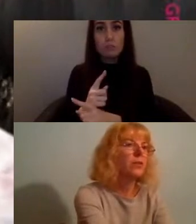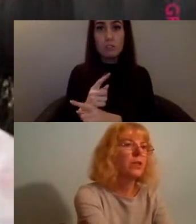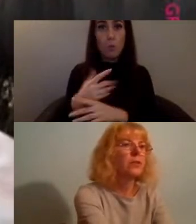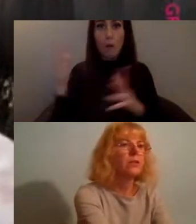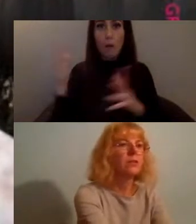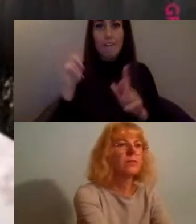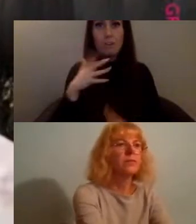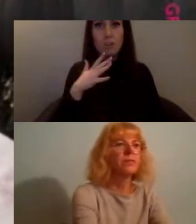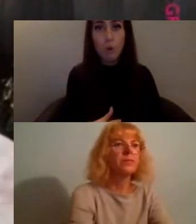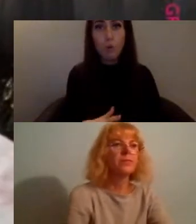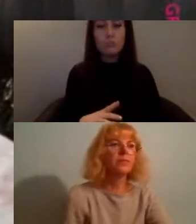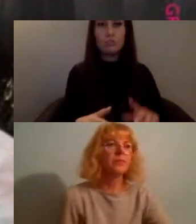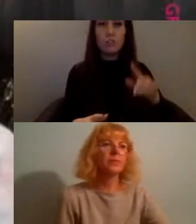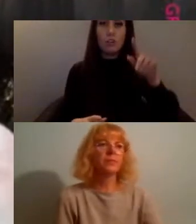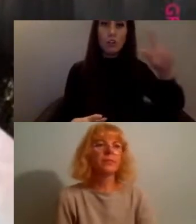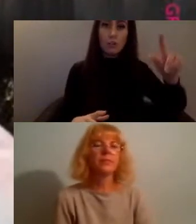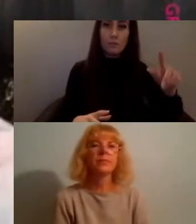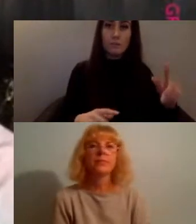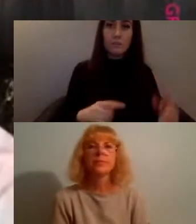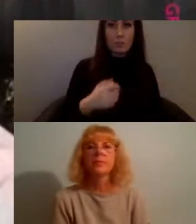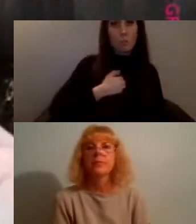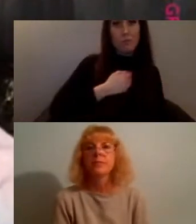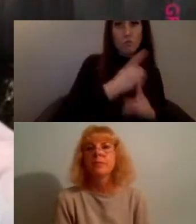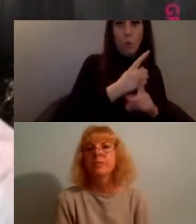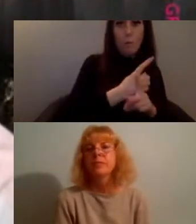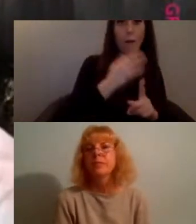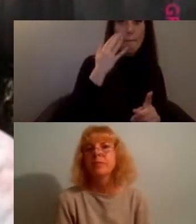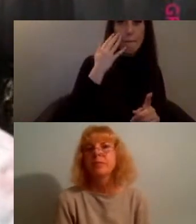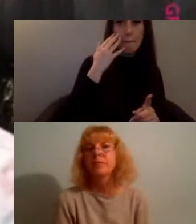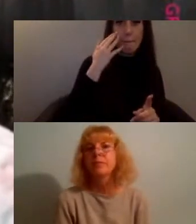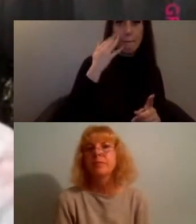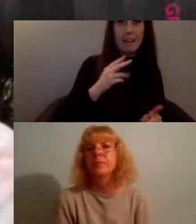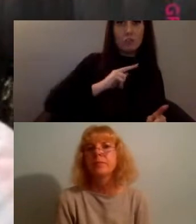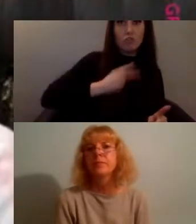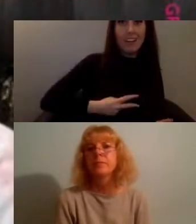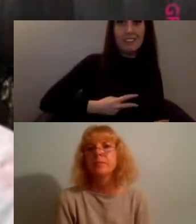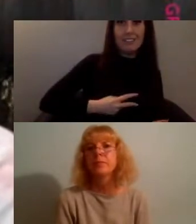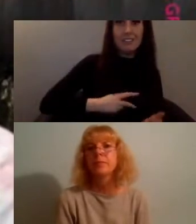and the project was about centring black trans voices and however they wanted to